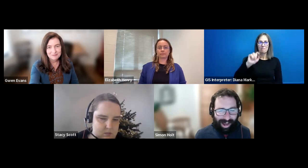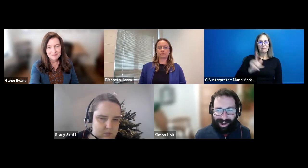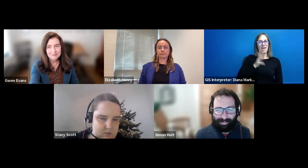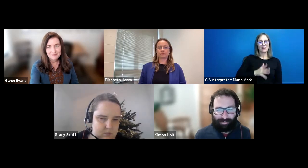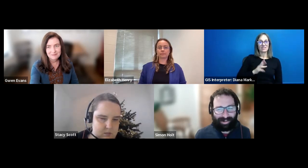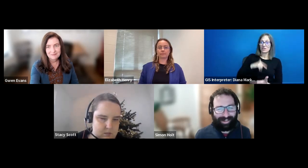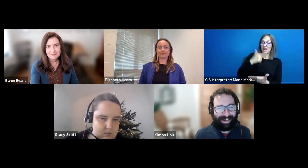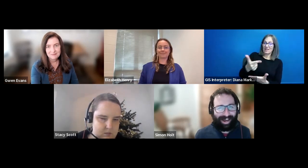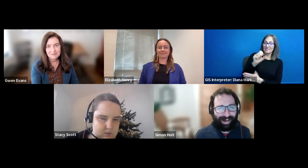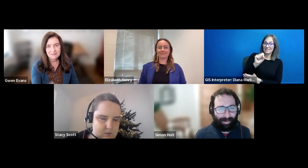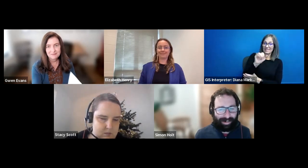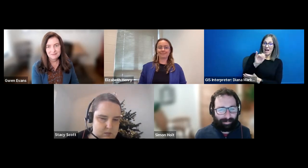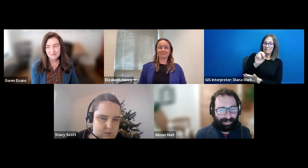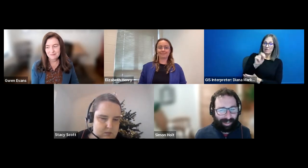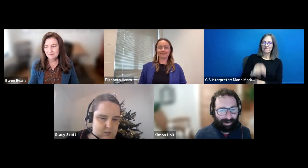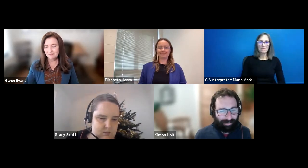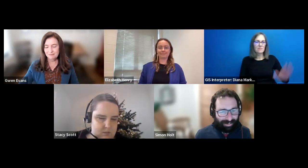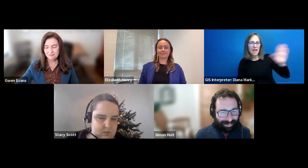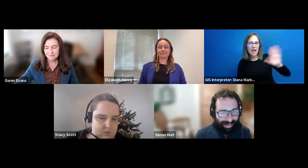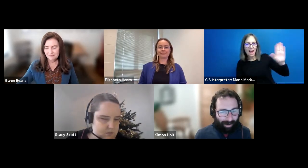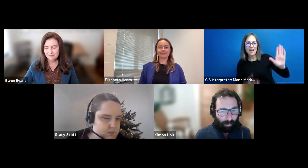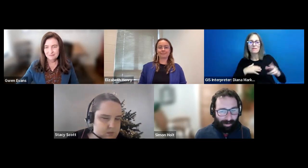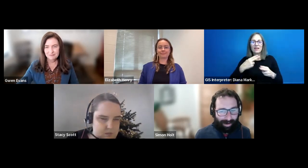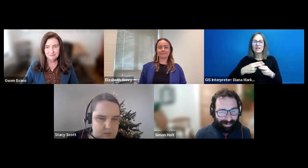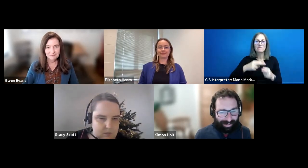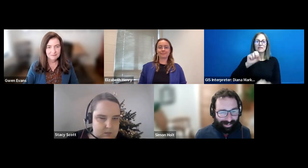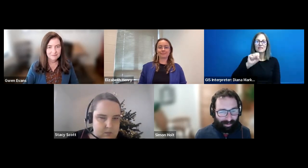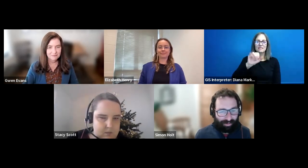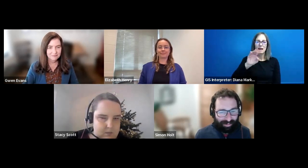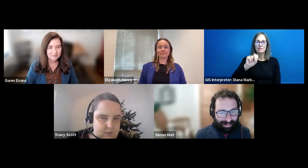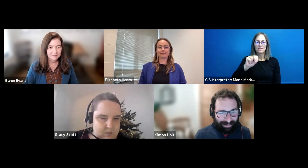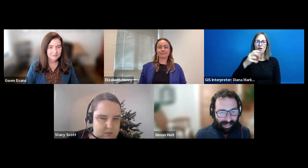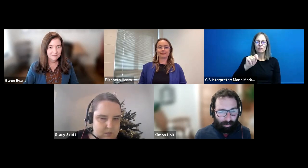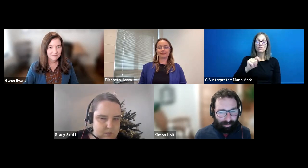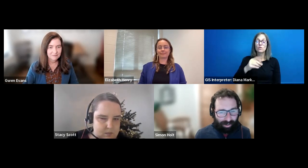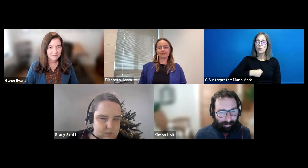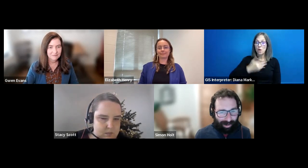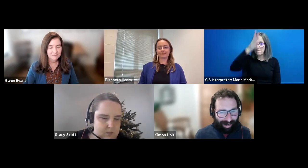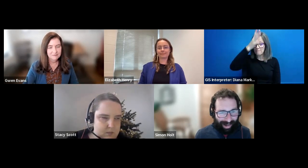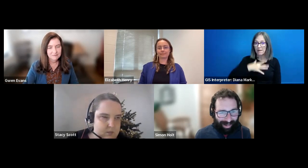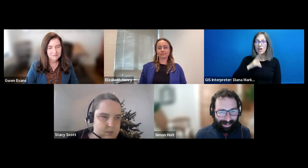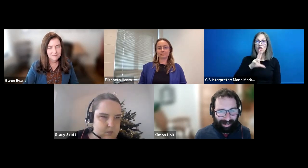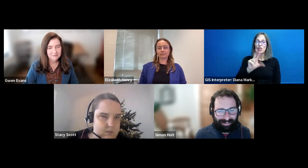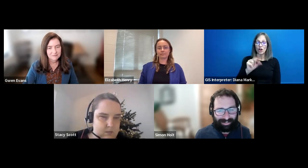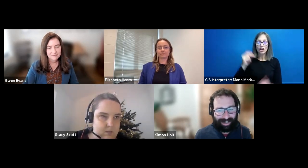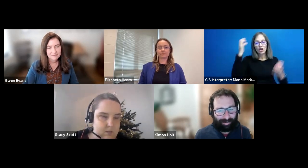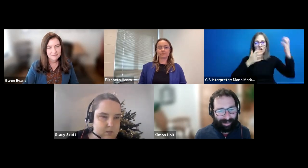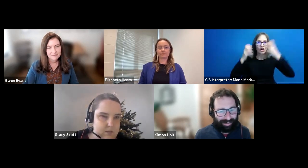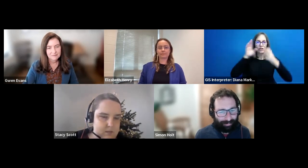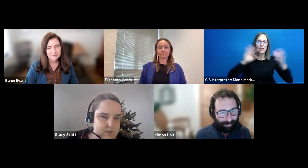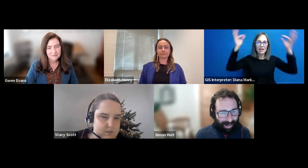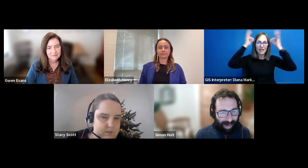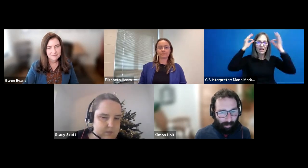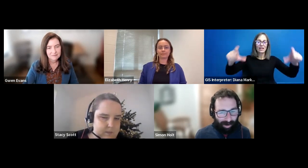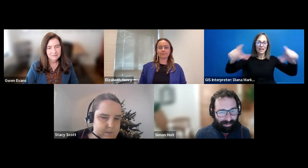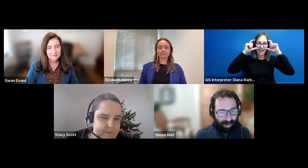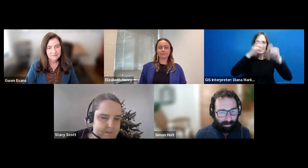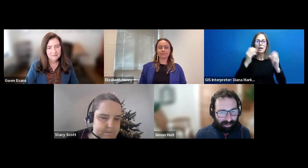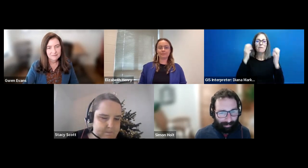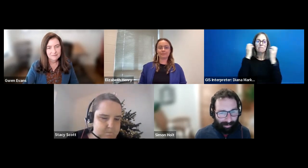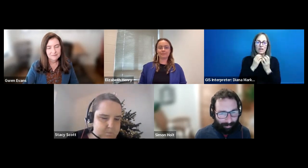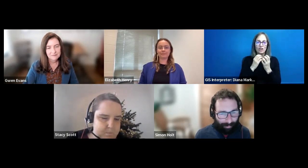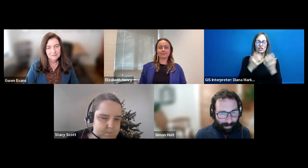Simon Holt: Hi, everybody! My name's Simon Holt. I'm a white man in my thirties, with curly brown hair, glasses, and a beard, and wearing a dark blue jumper.